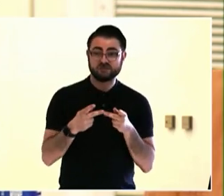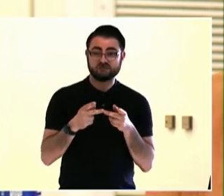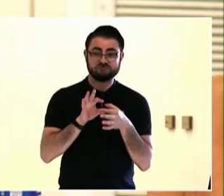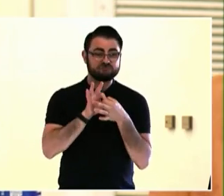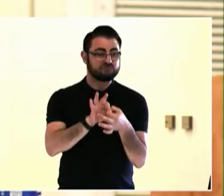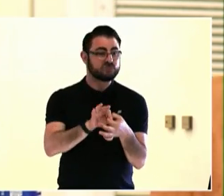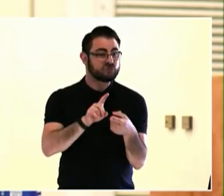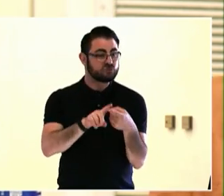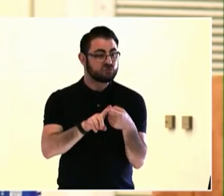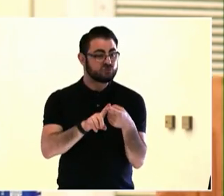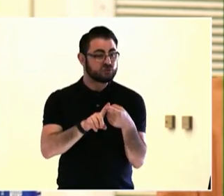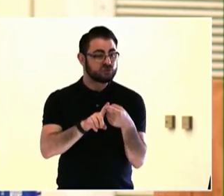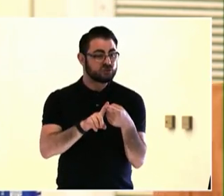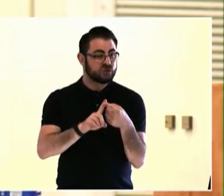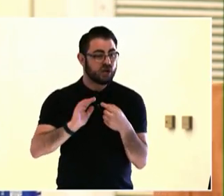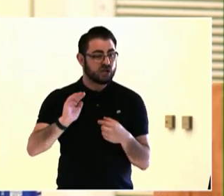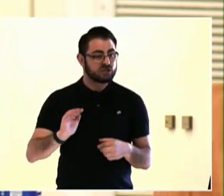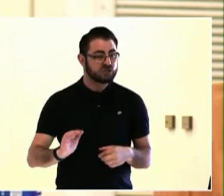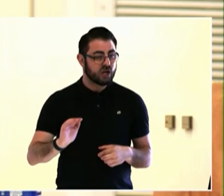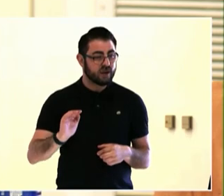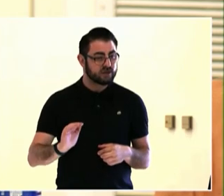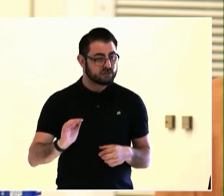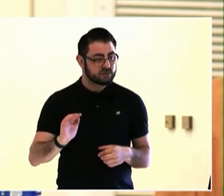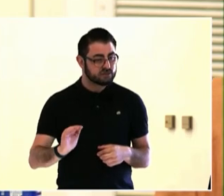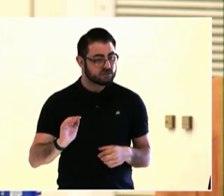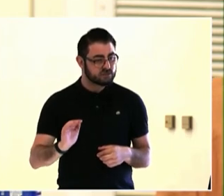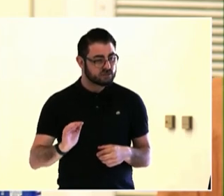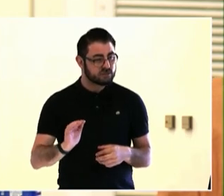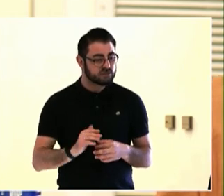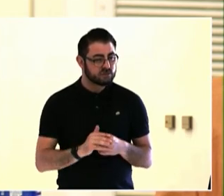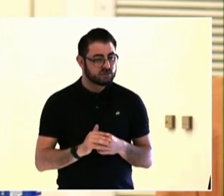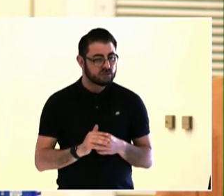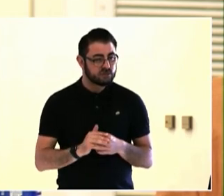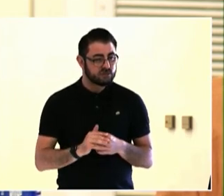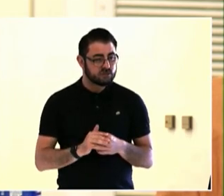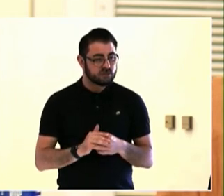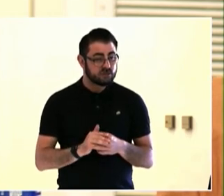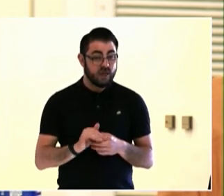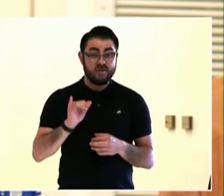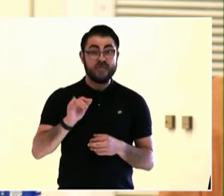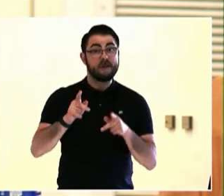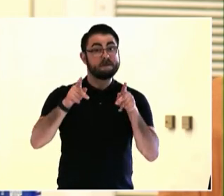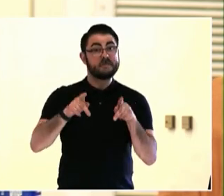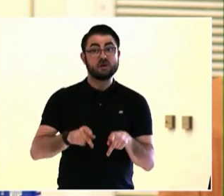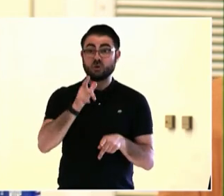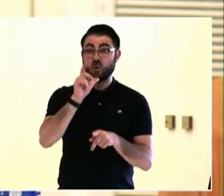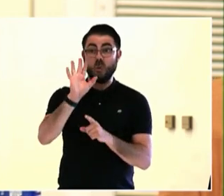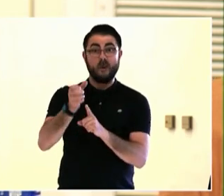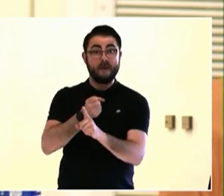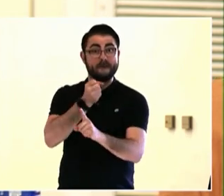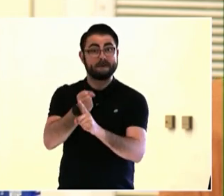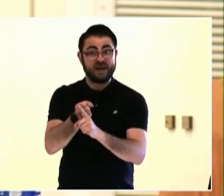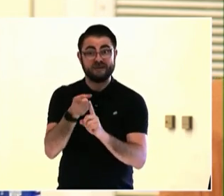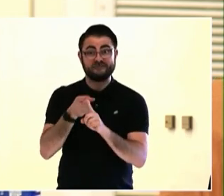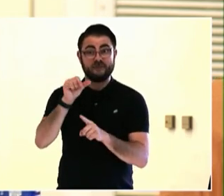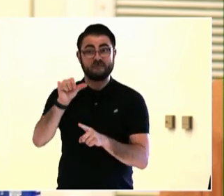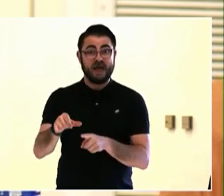So actually, yesterday, we had two questions that we didn't have time to get to. So I thought we might reflect on